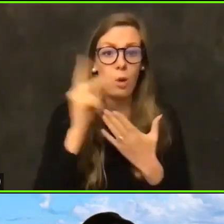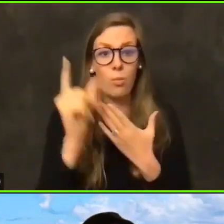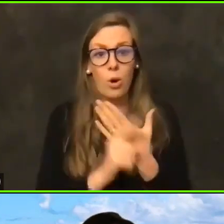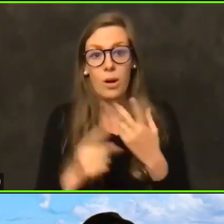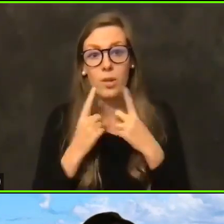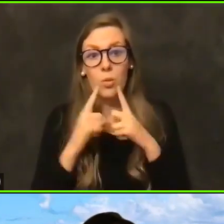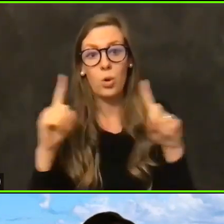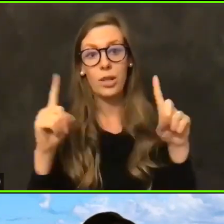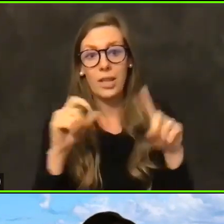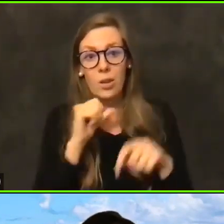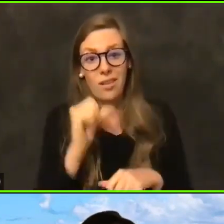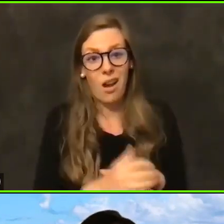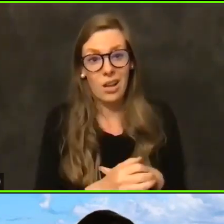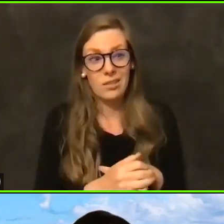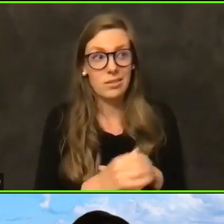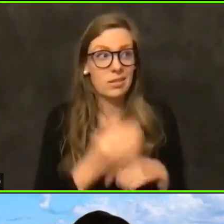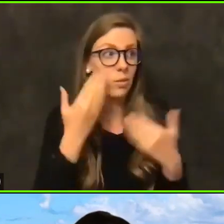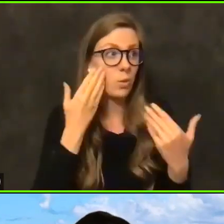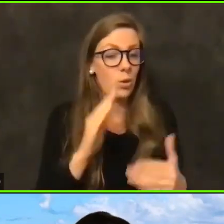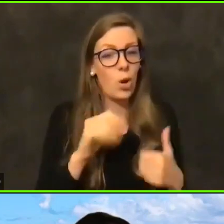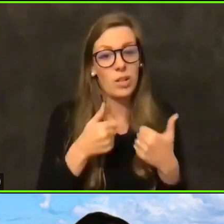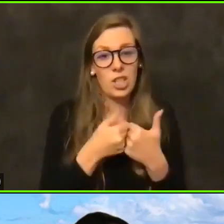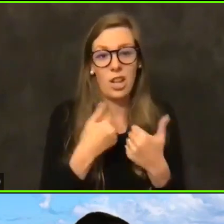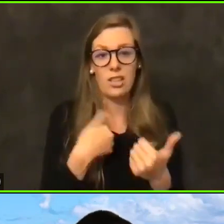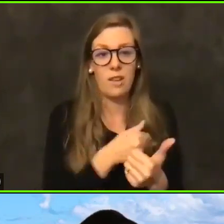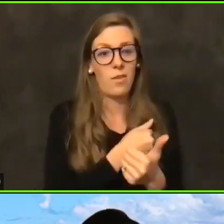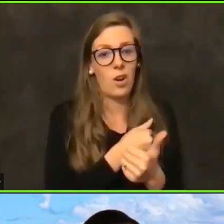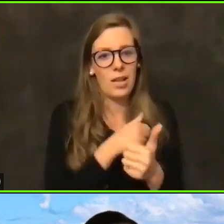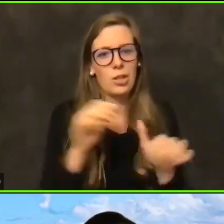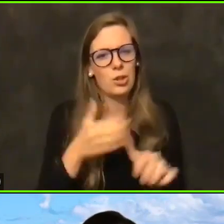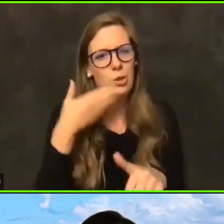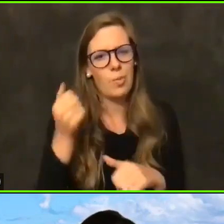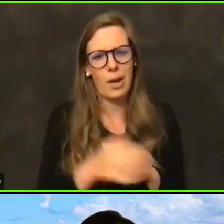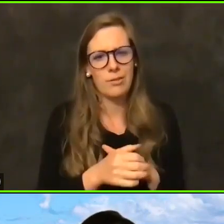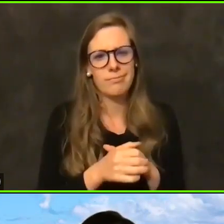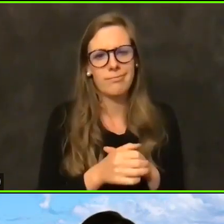If we don't know, it's challenging for us to do better if we can't track that information.